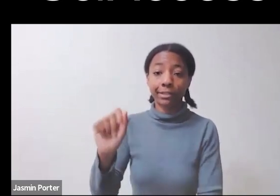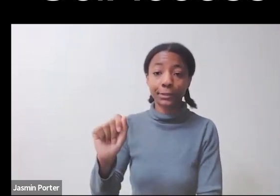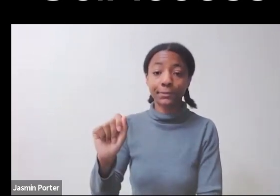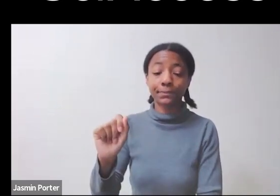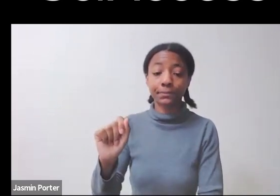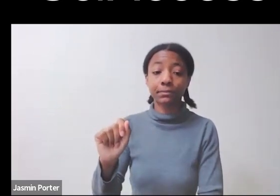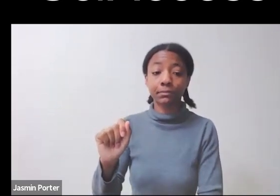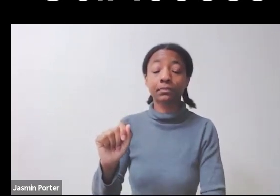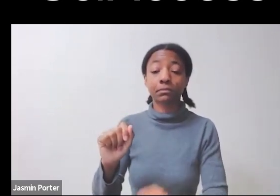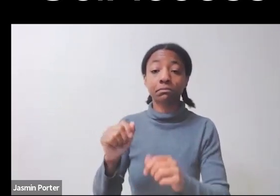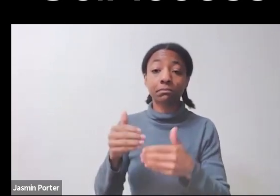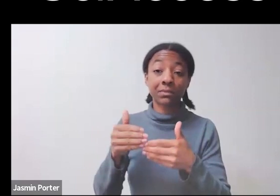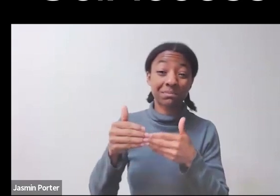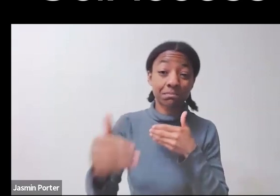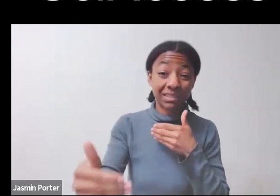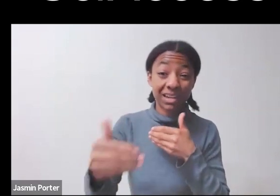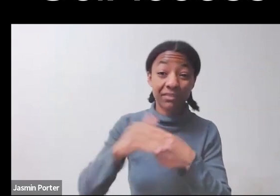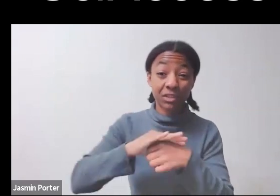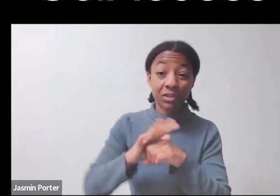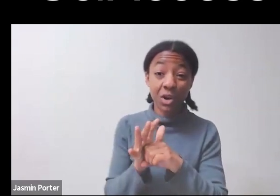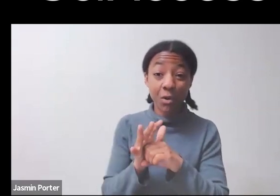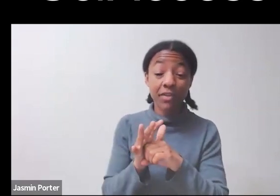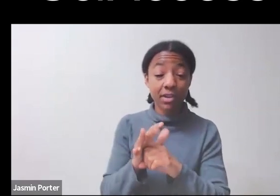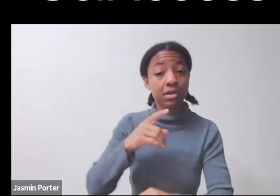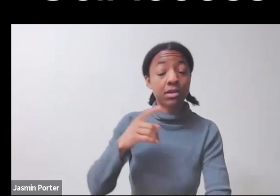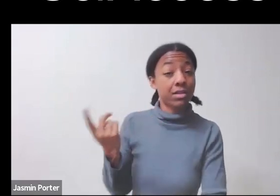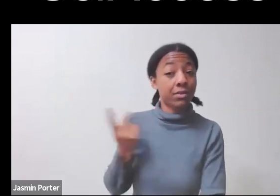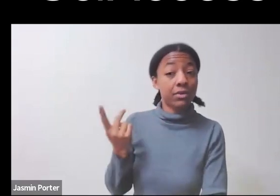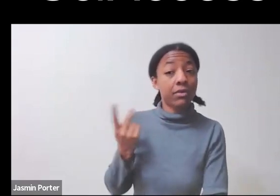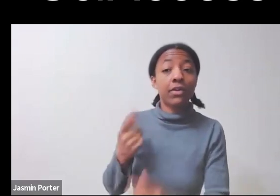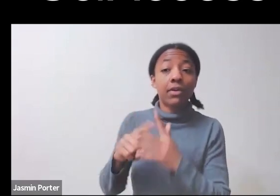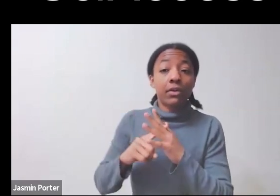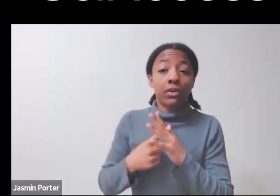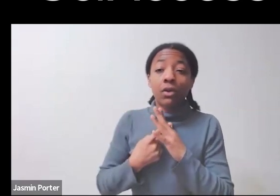to really think about disrupting norms and thinking about disability